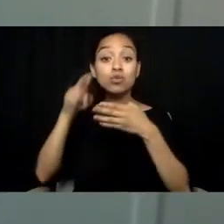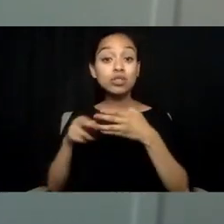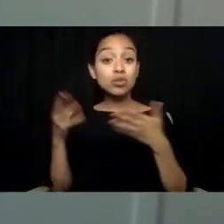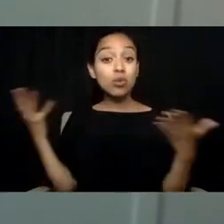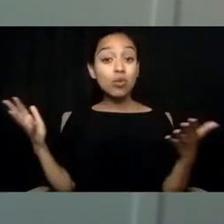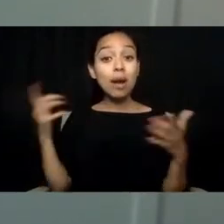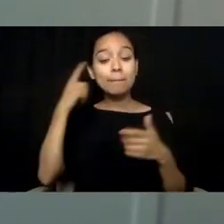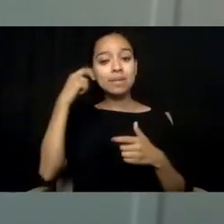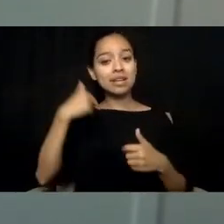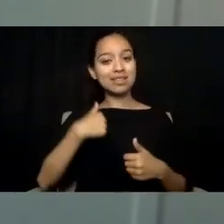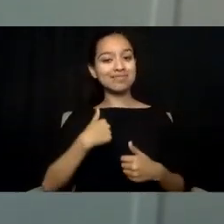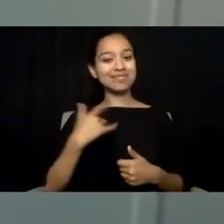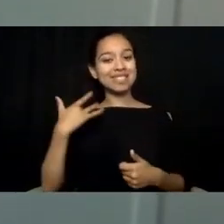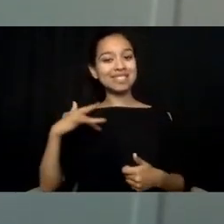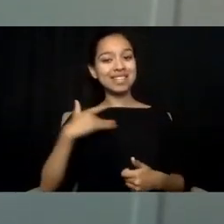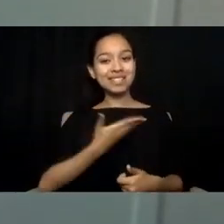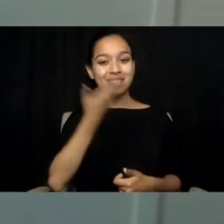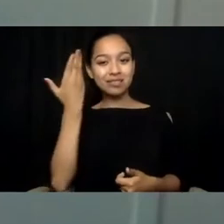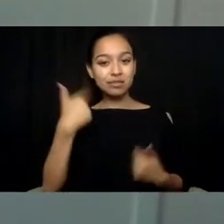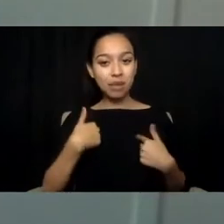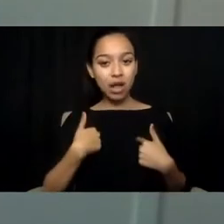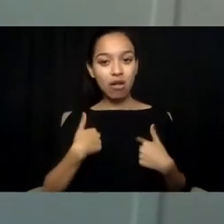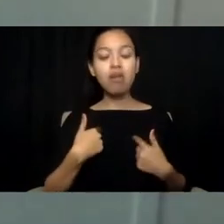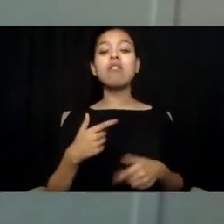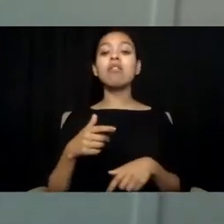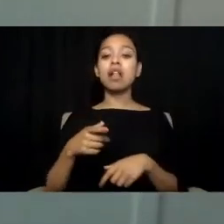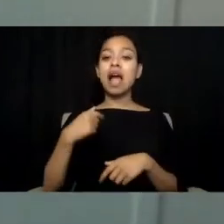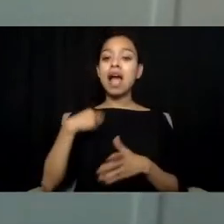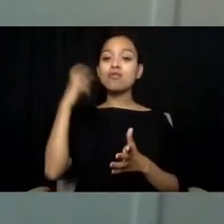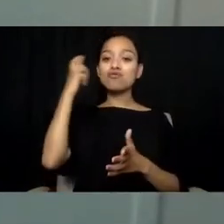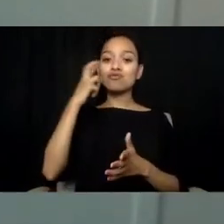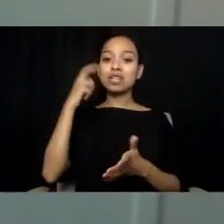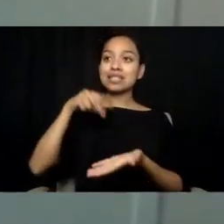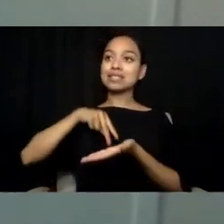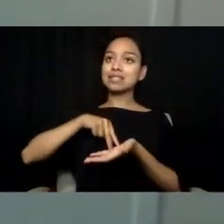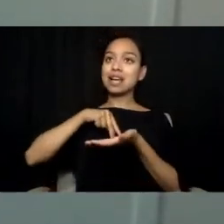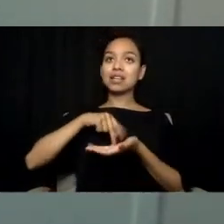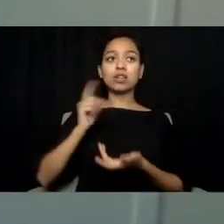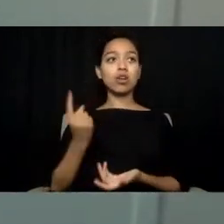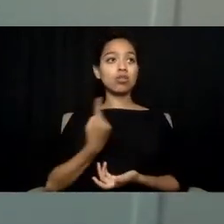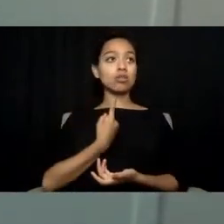me realizing, standing there alone in front of my garage doors,